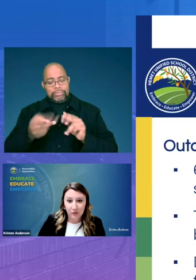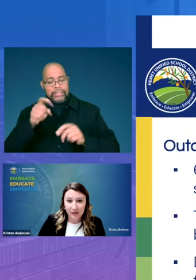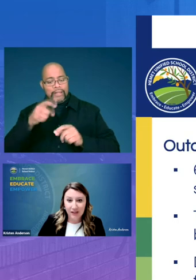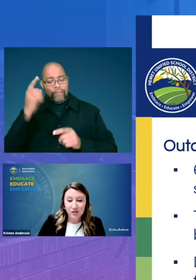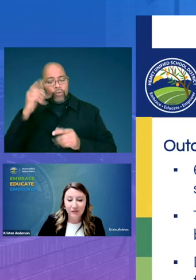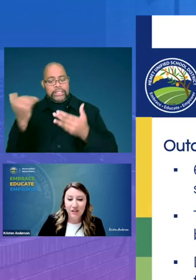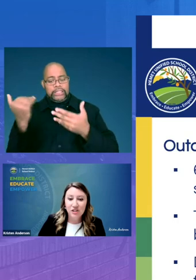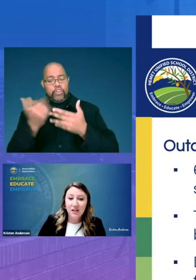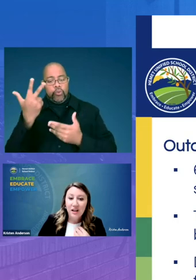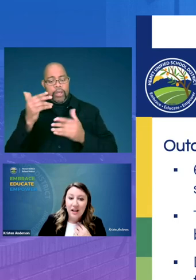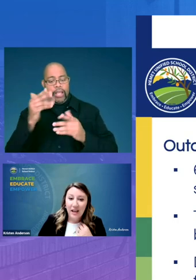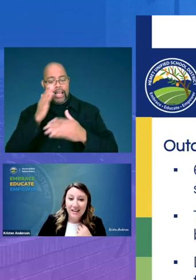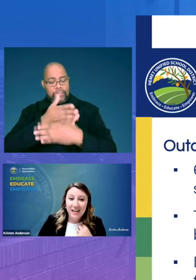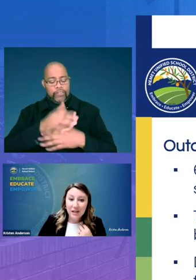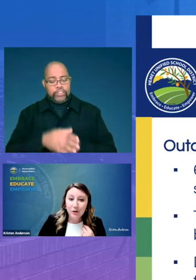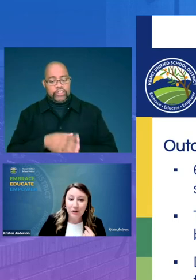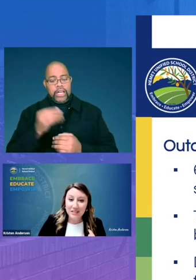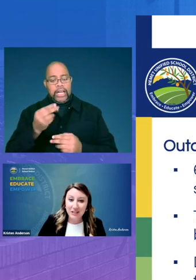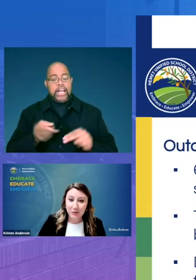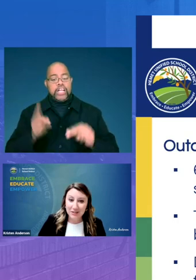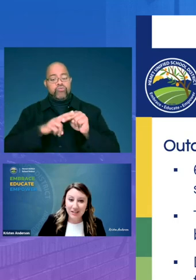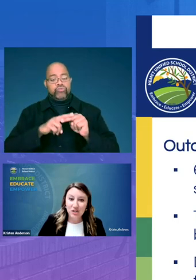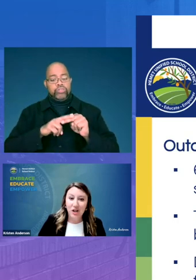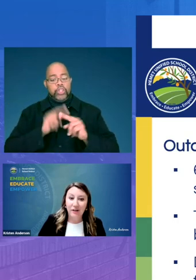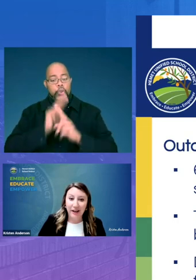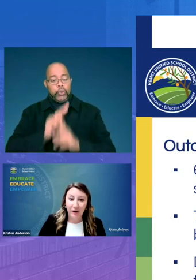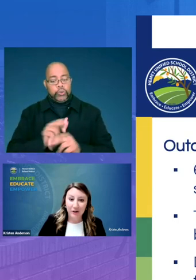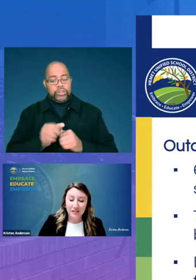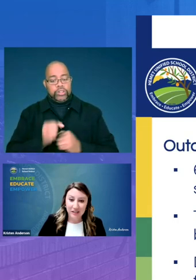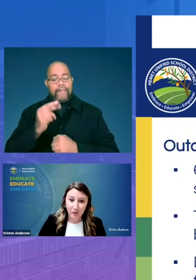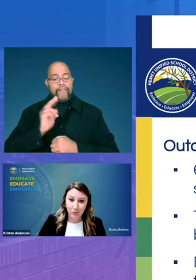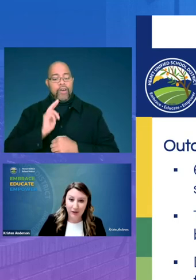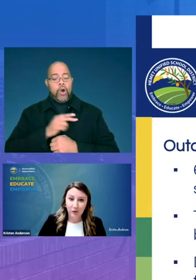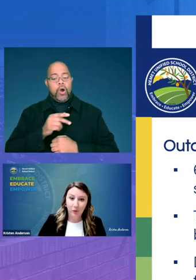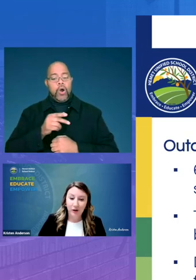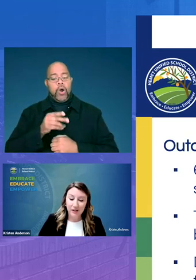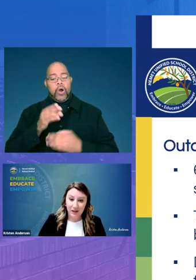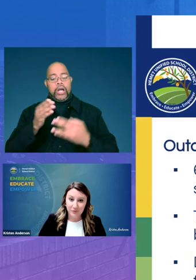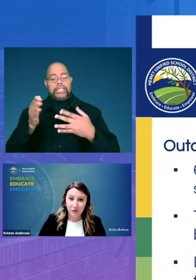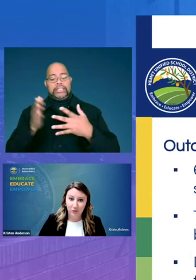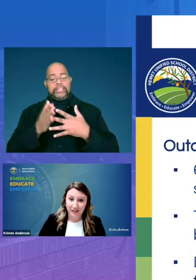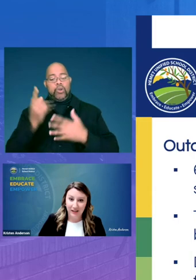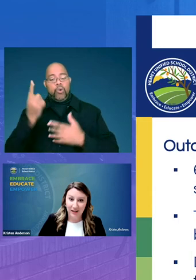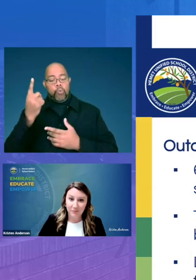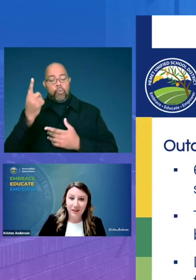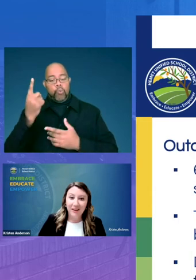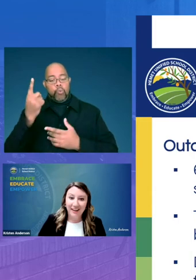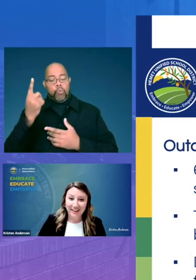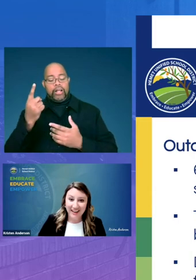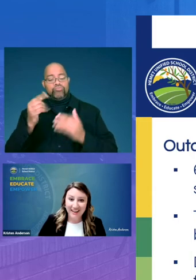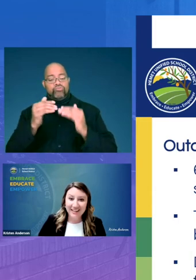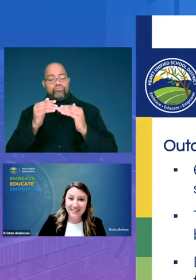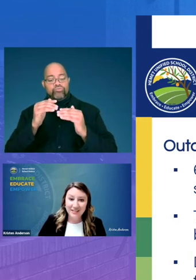3 intervention and an increased usage of our tier 1 core adopted curriculum again this is